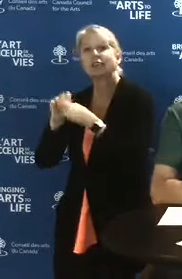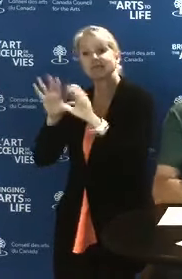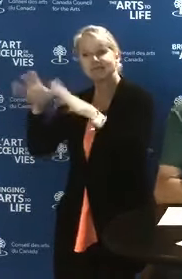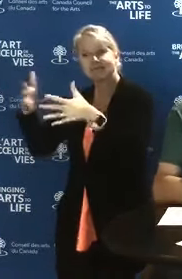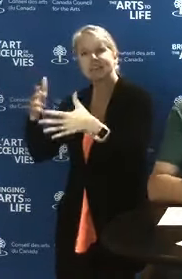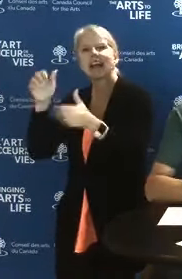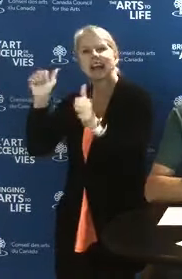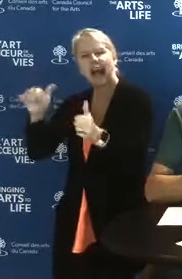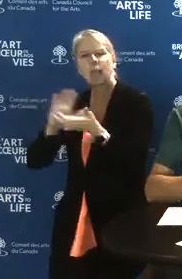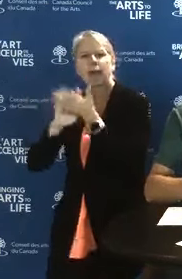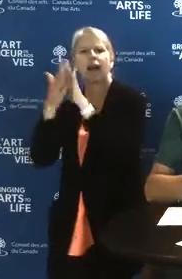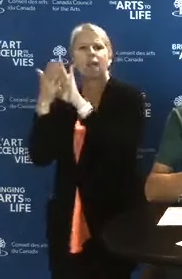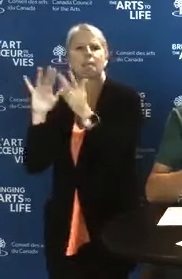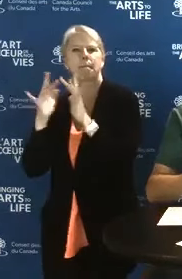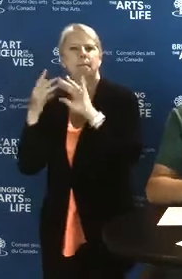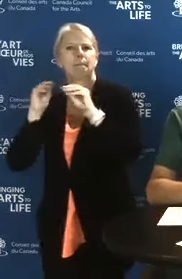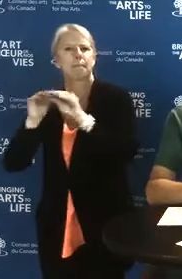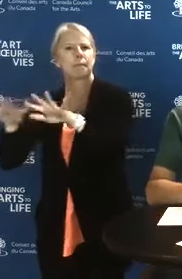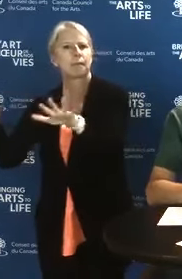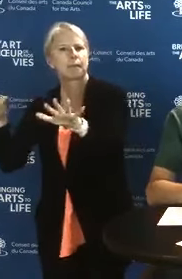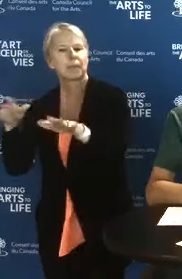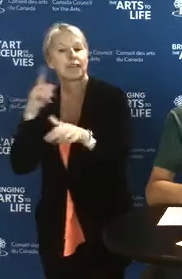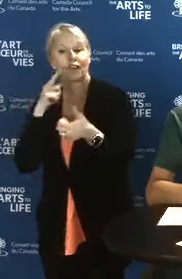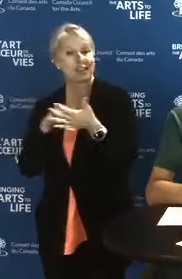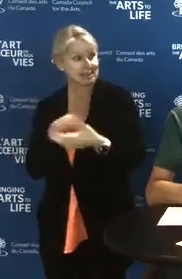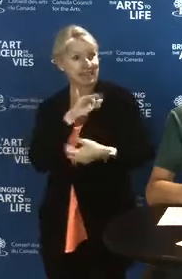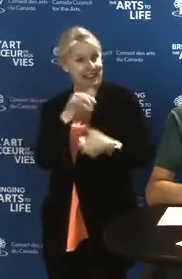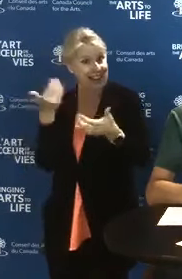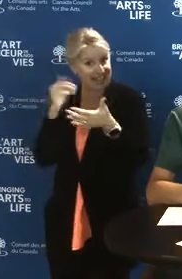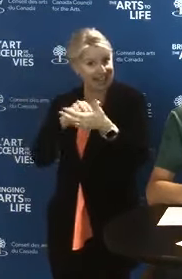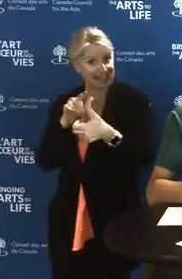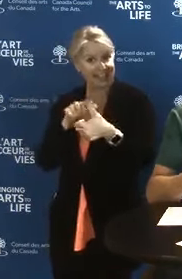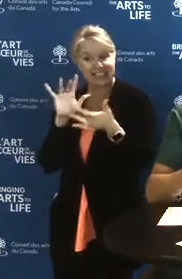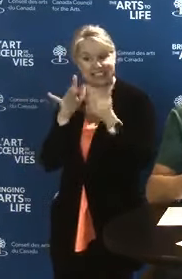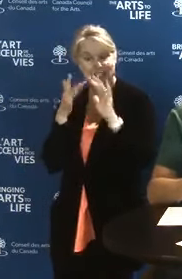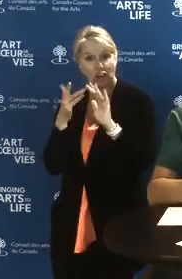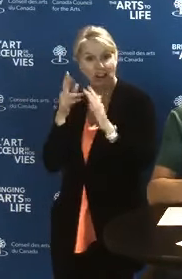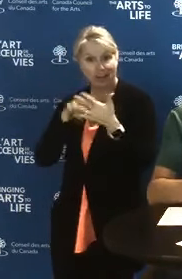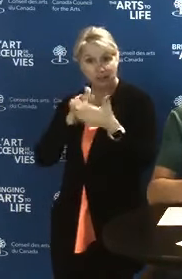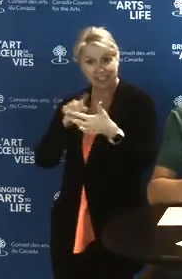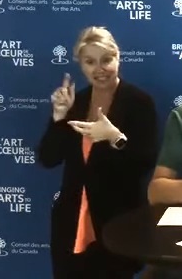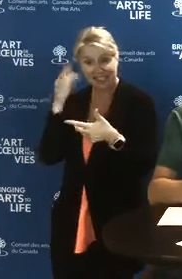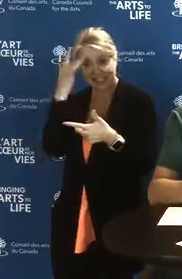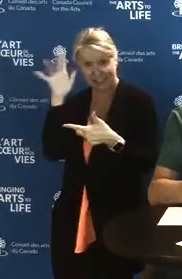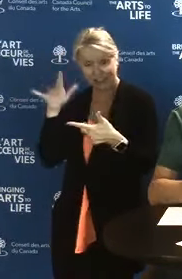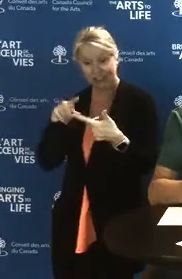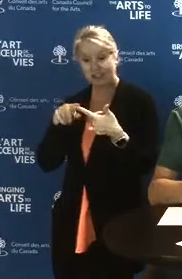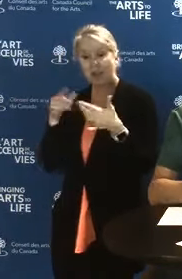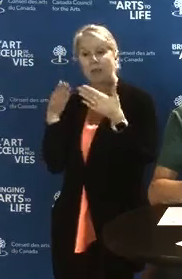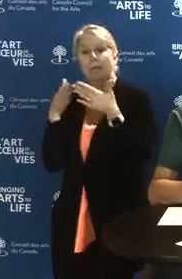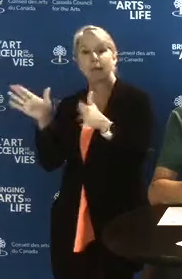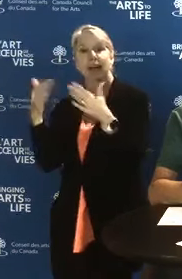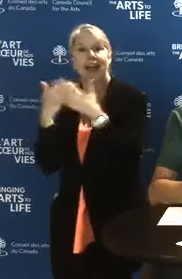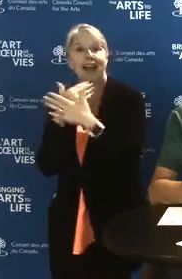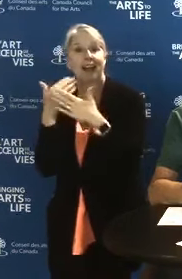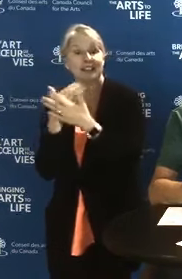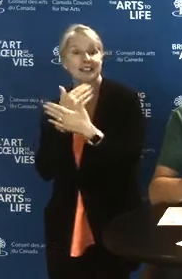Again, these are: digital literacy and intelligence; public access to the arts and citizen engagement;